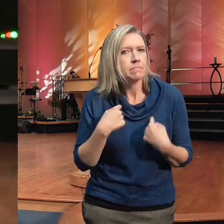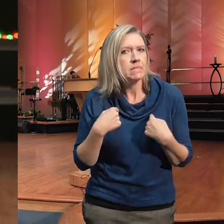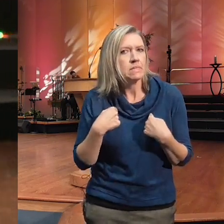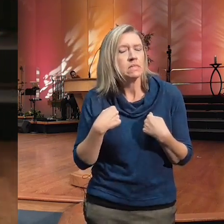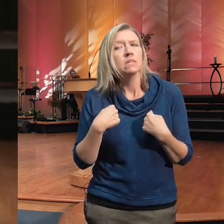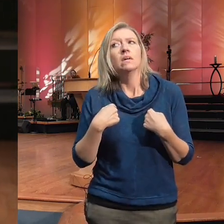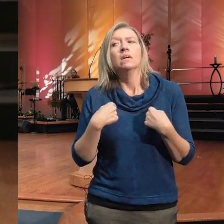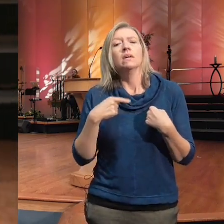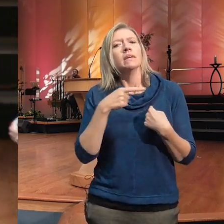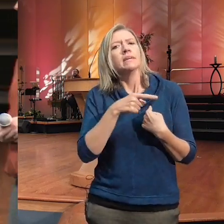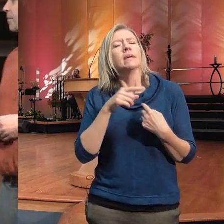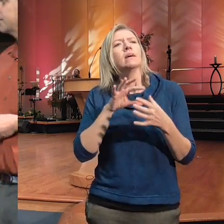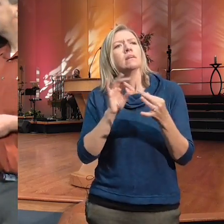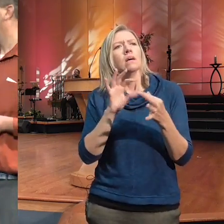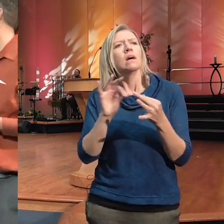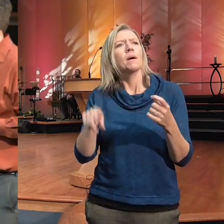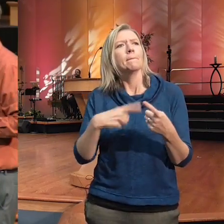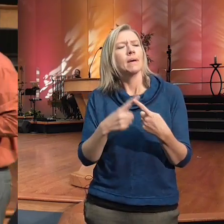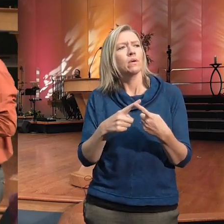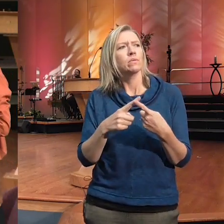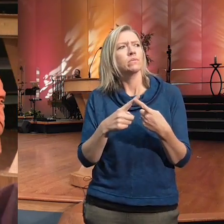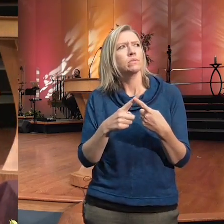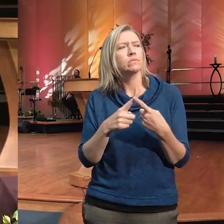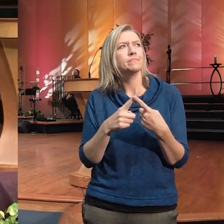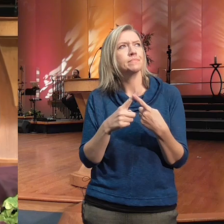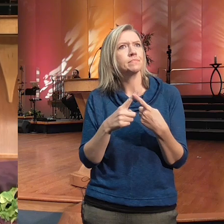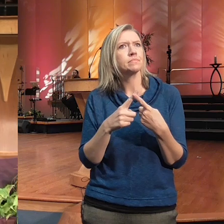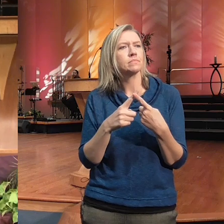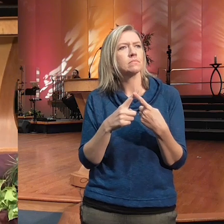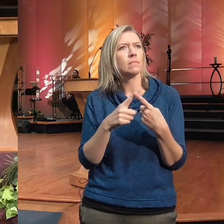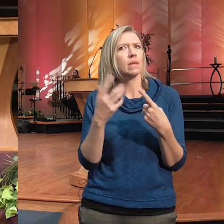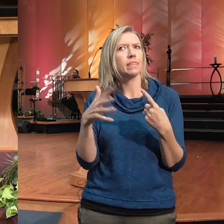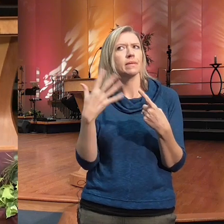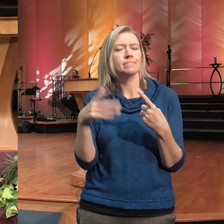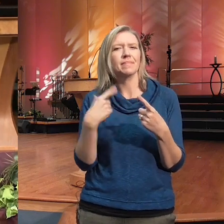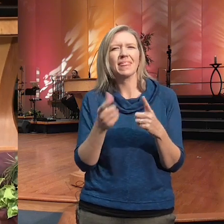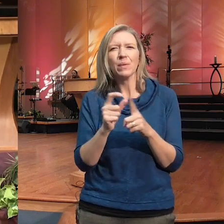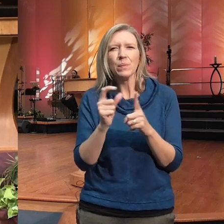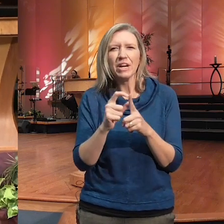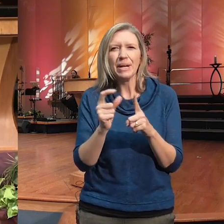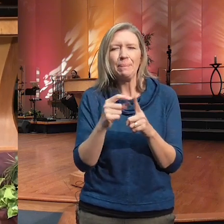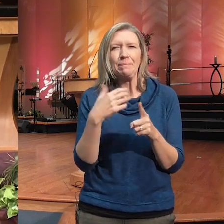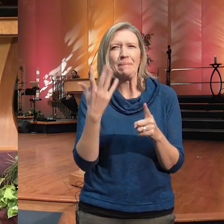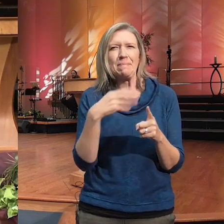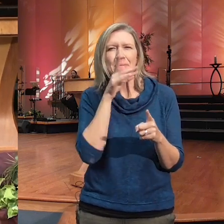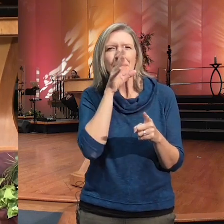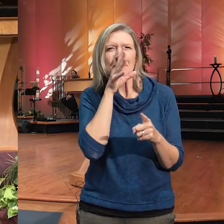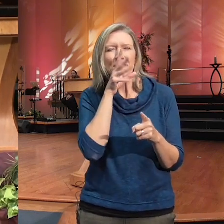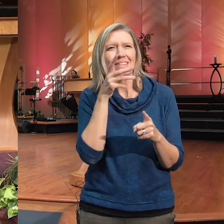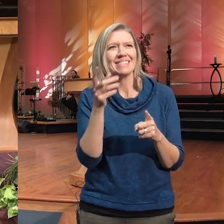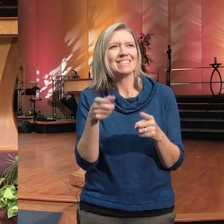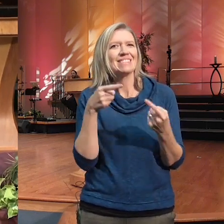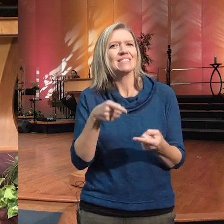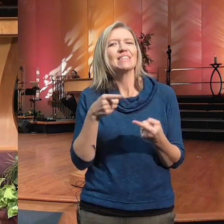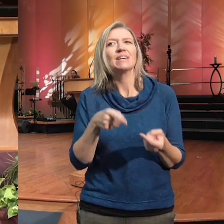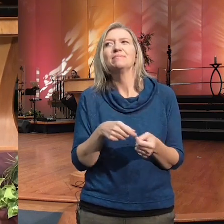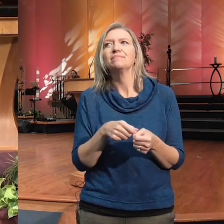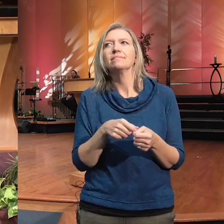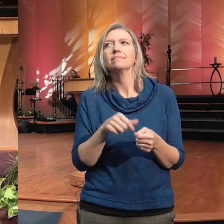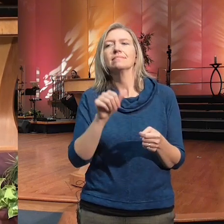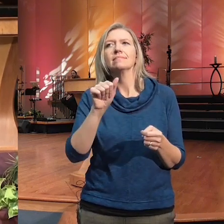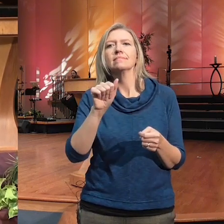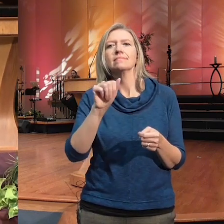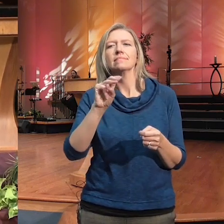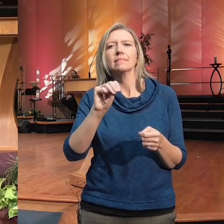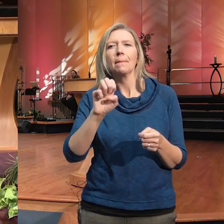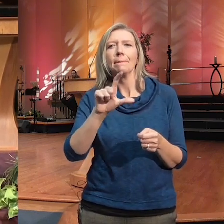great uh social uh soci I can't say that word right now uh Emil Emil durheim who is a Who